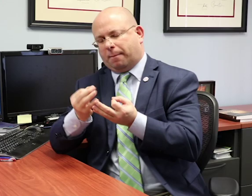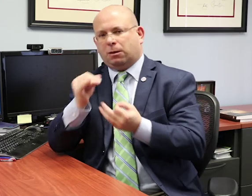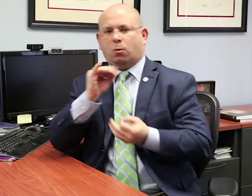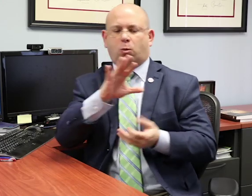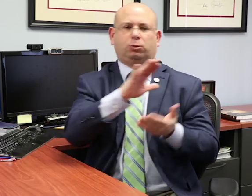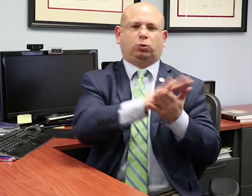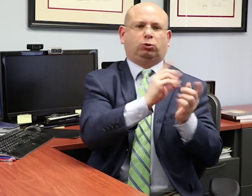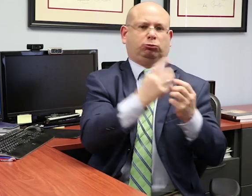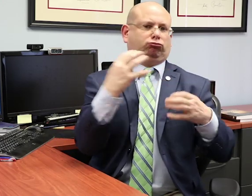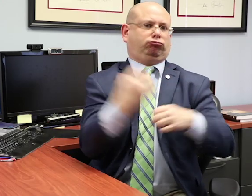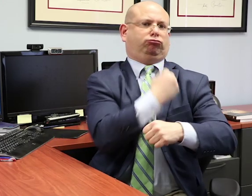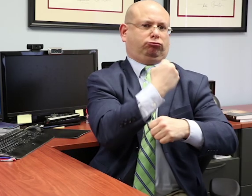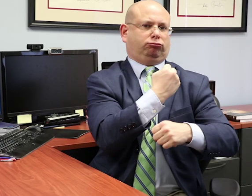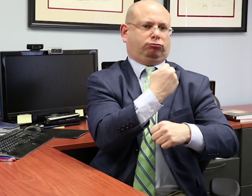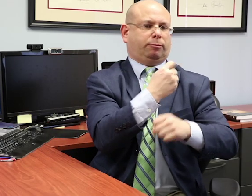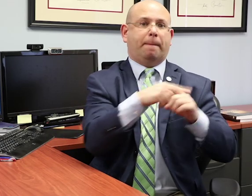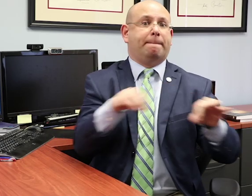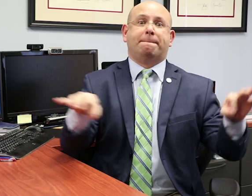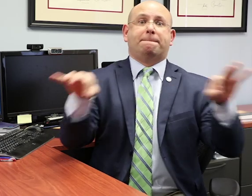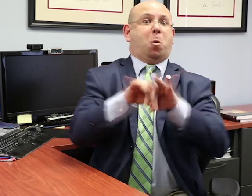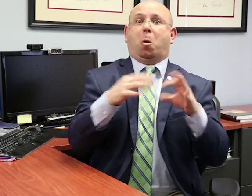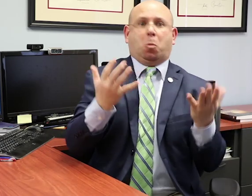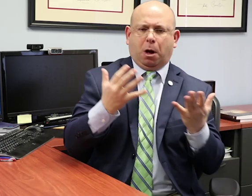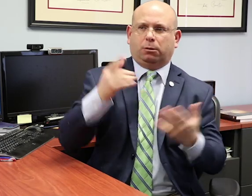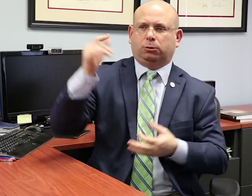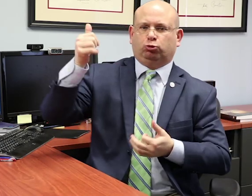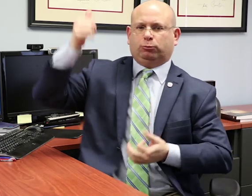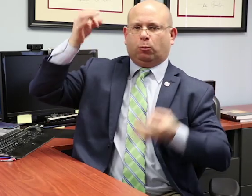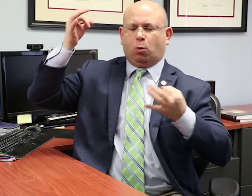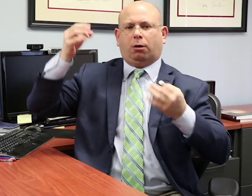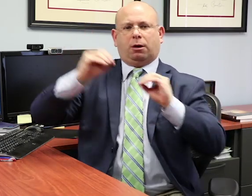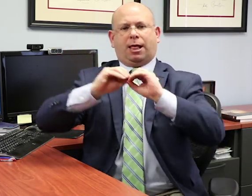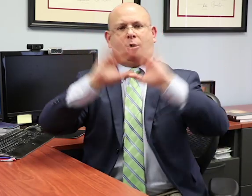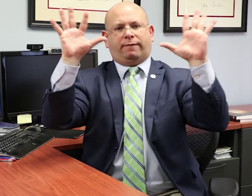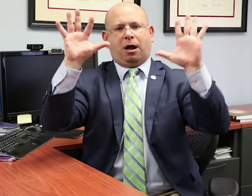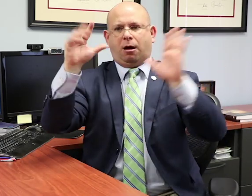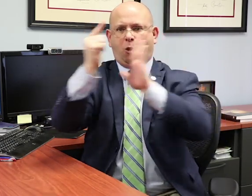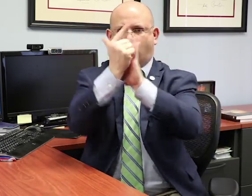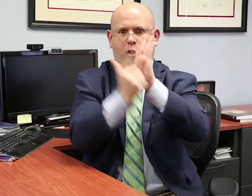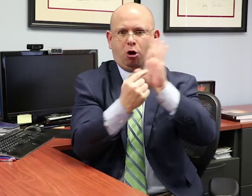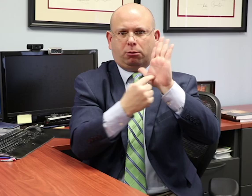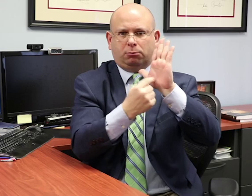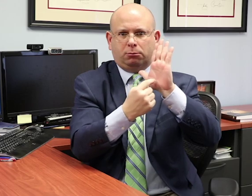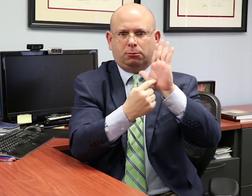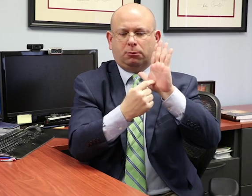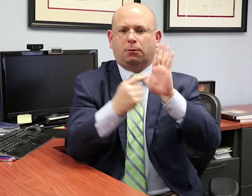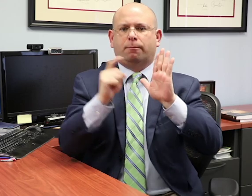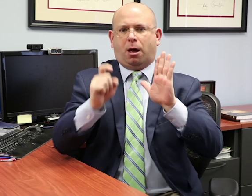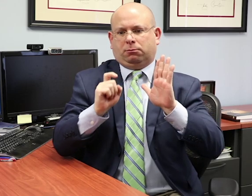of Endrew's family or the school district. The most important part of the Supreme Court decision on March 22, 2017 is that it clarified and strengthened